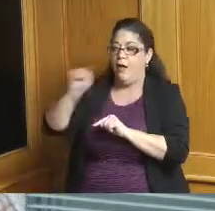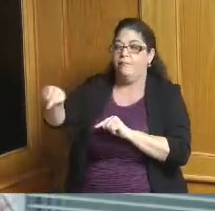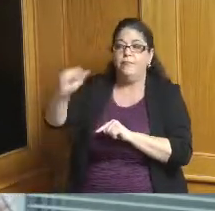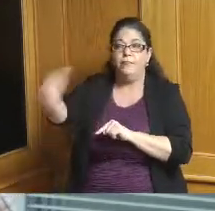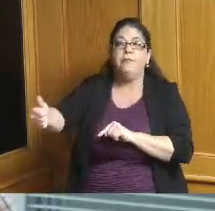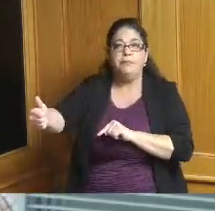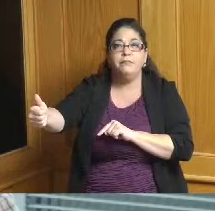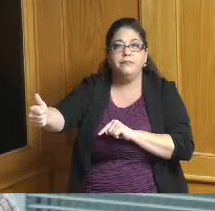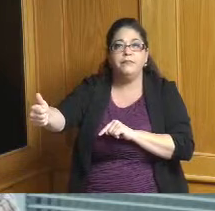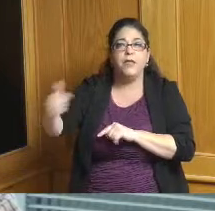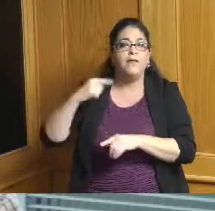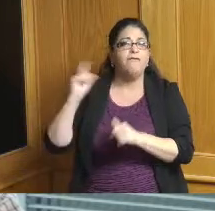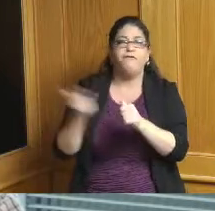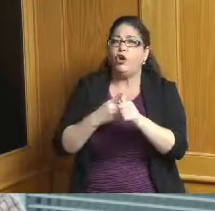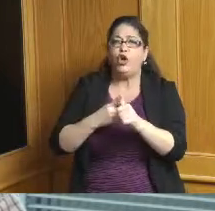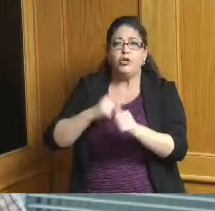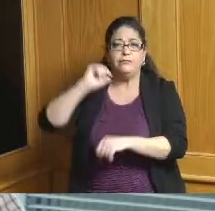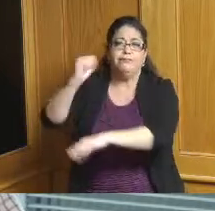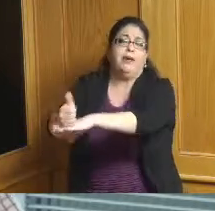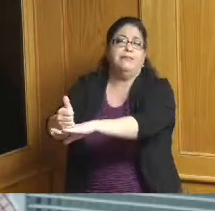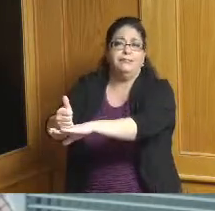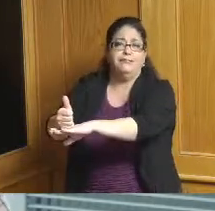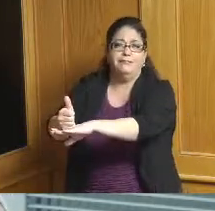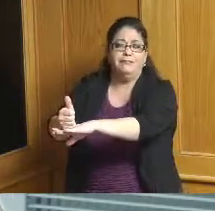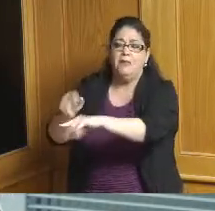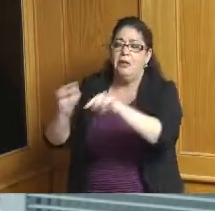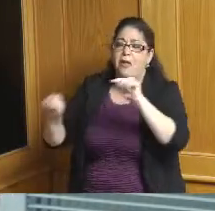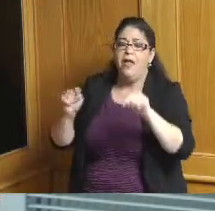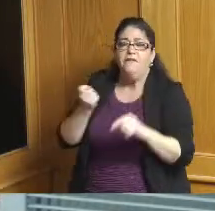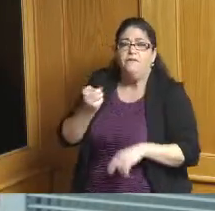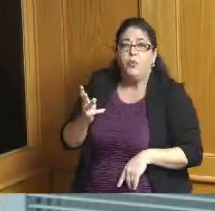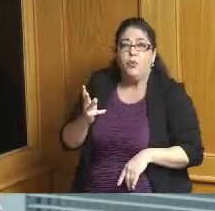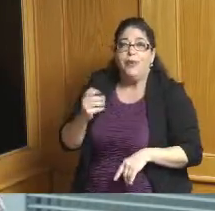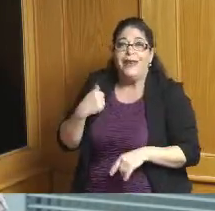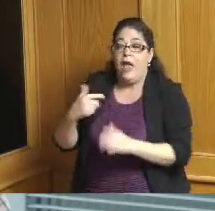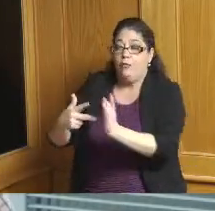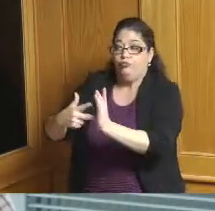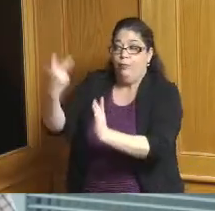one of the first tenants back there they're going to triple the size of their existing building